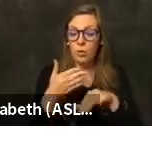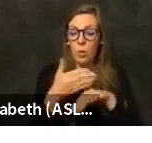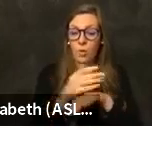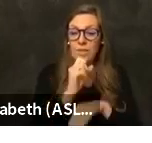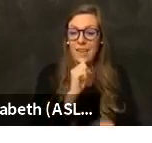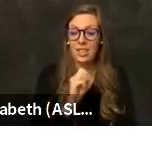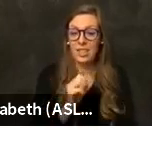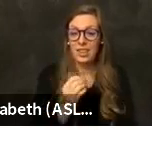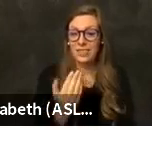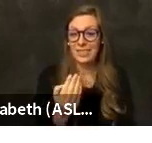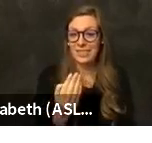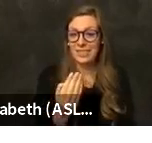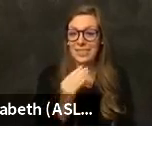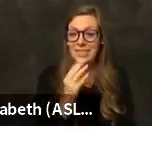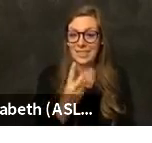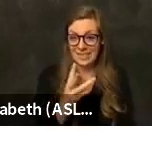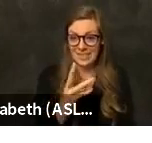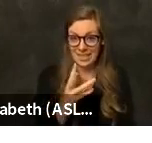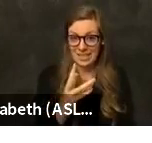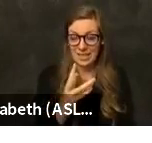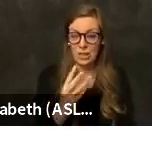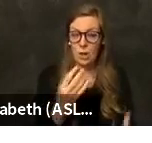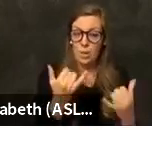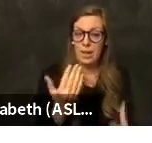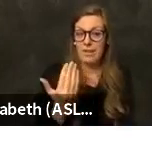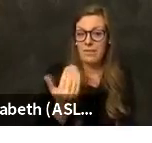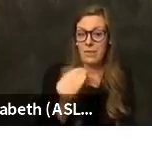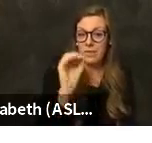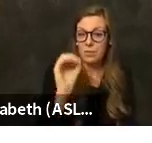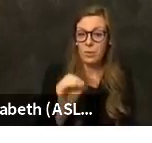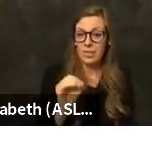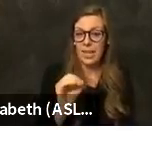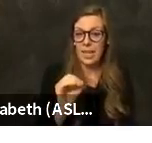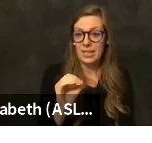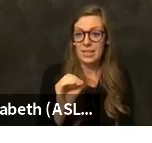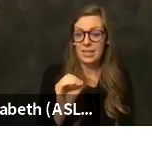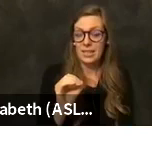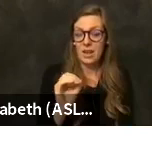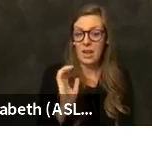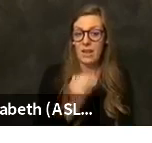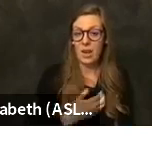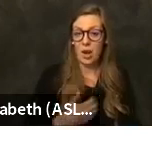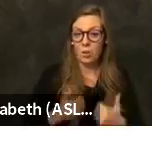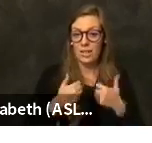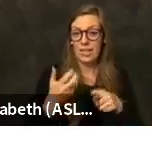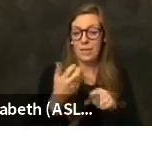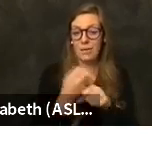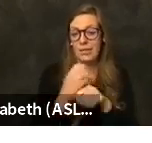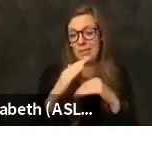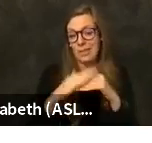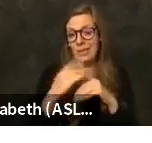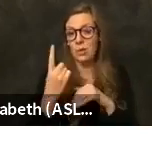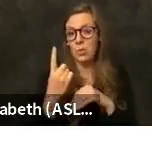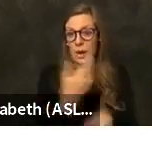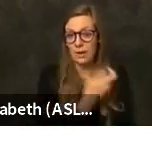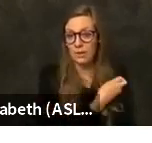And at this point, 15 percent of Sonoma County residents have received at least one dose of the of the vaccine.